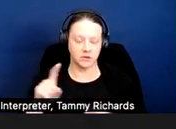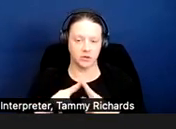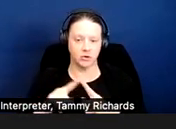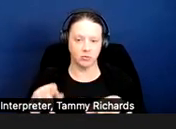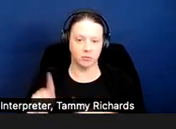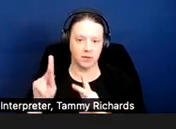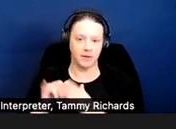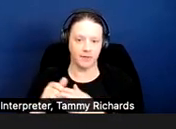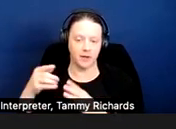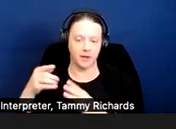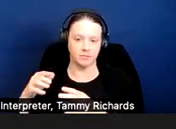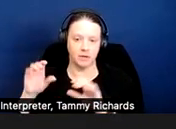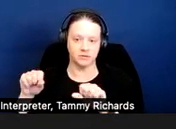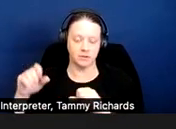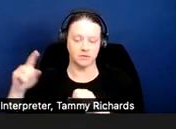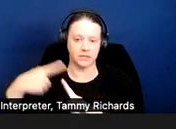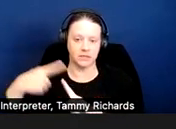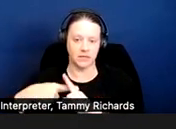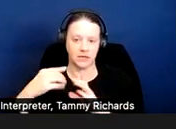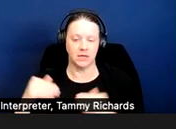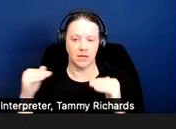prospective tenant equal opportunity to rent the dwelling.